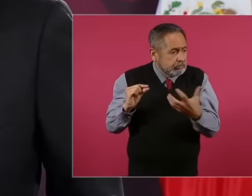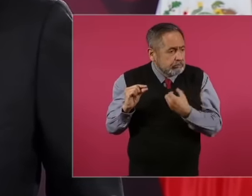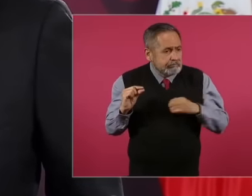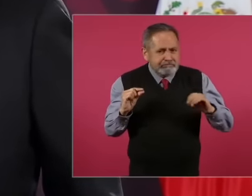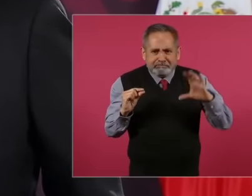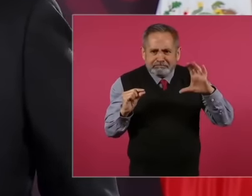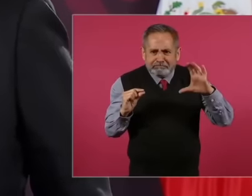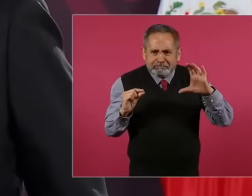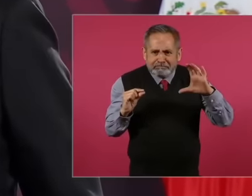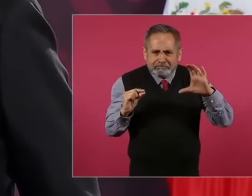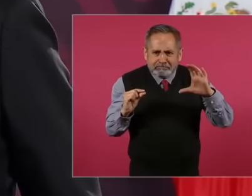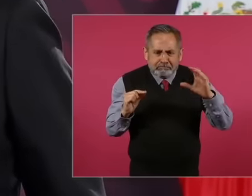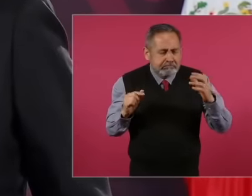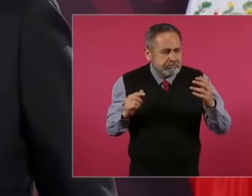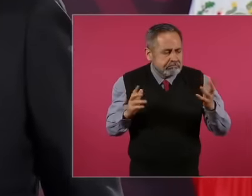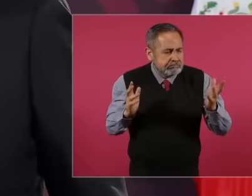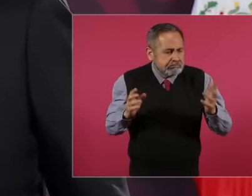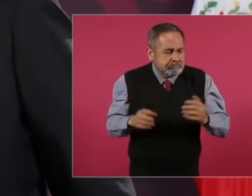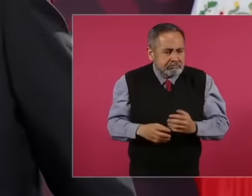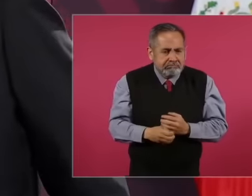and they violate the